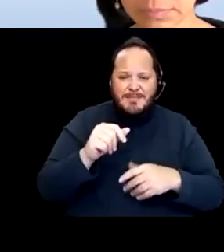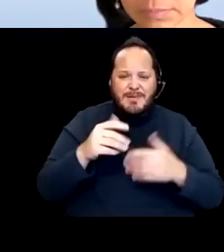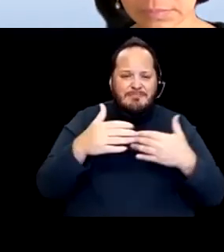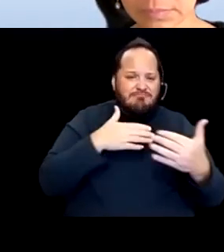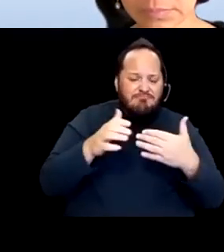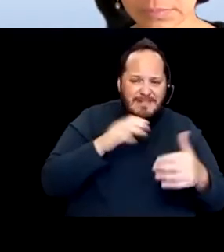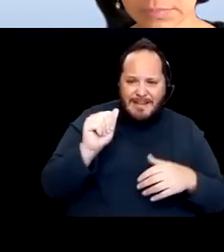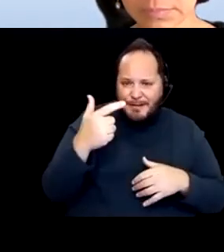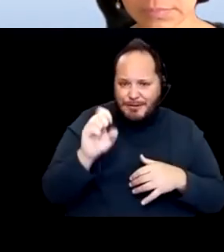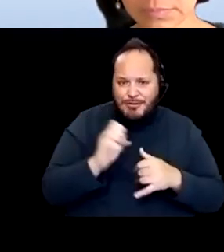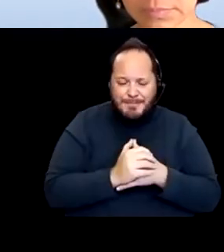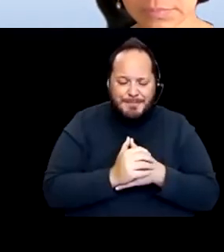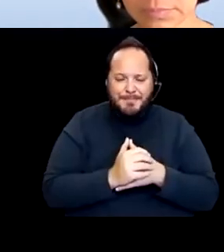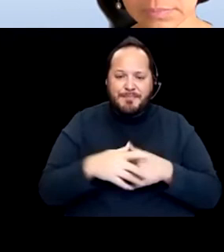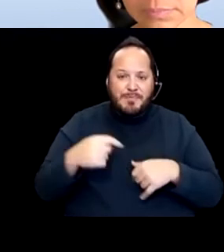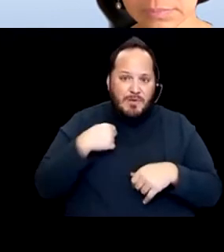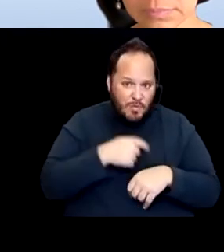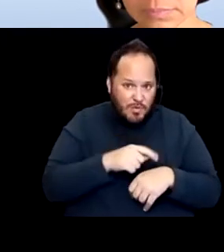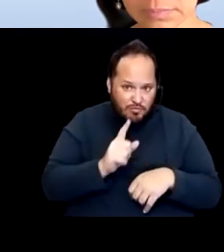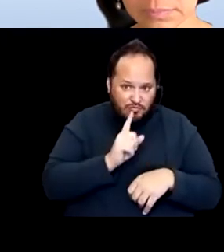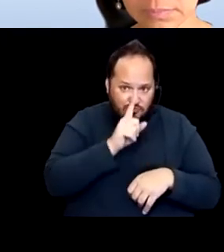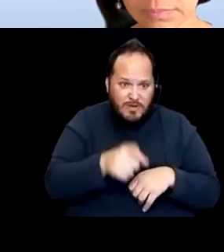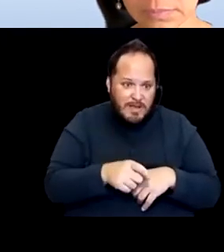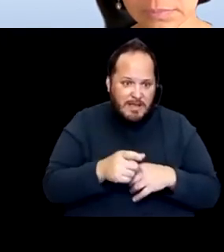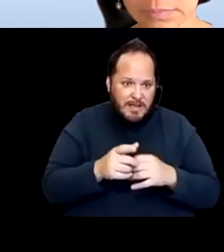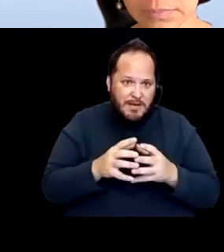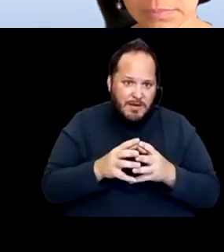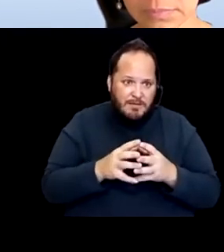And we really had, obviously, and for obvious reasons,